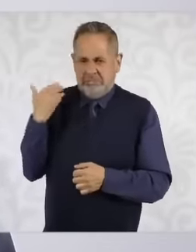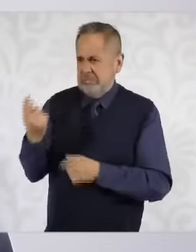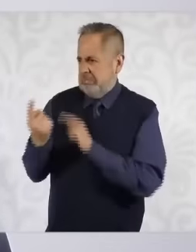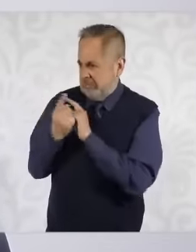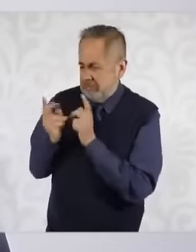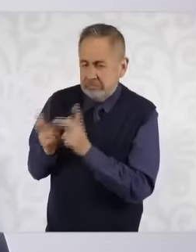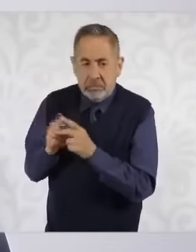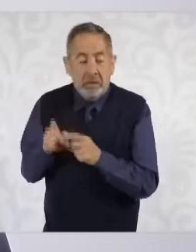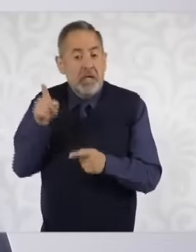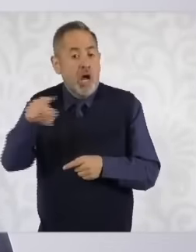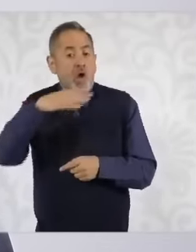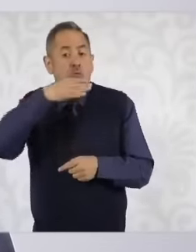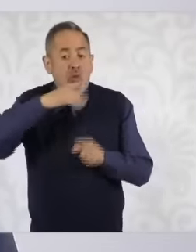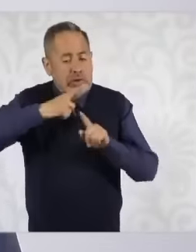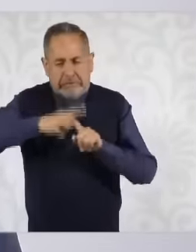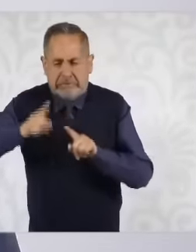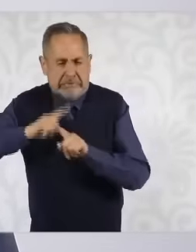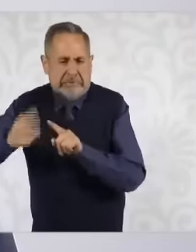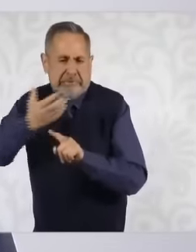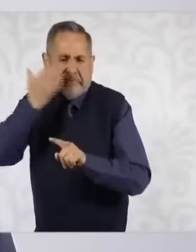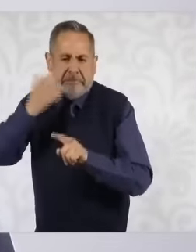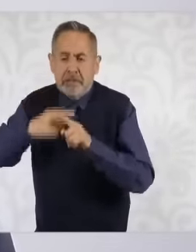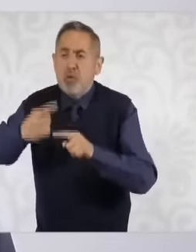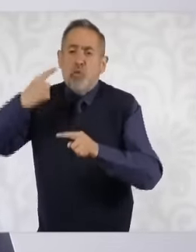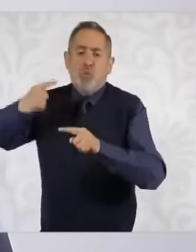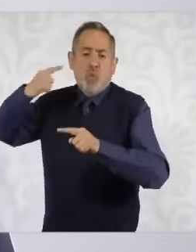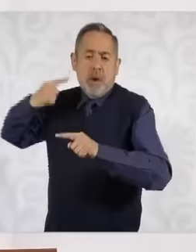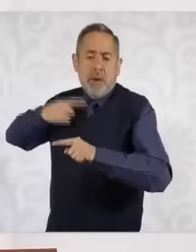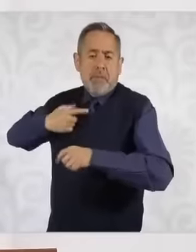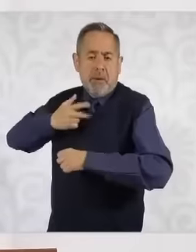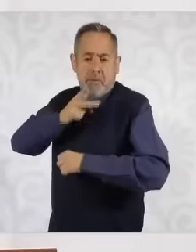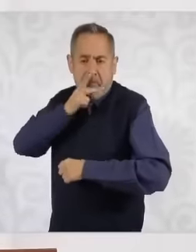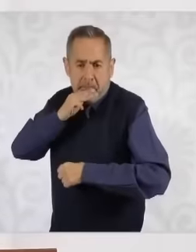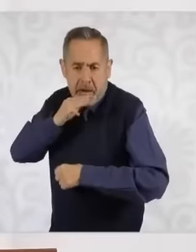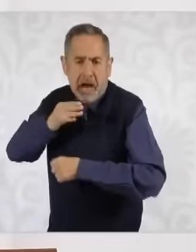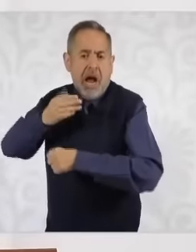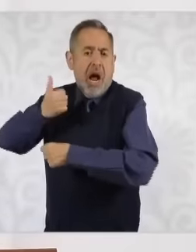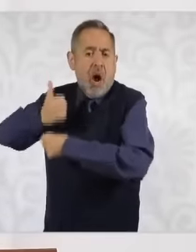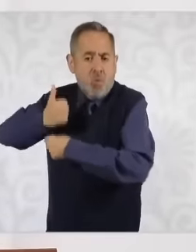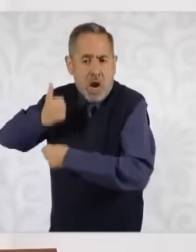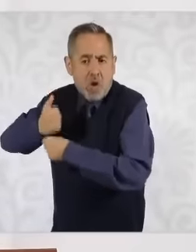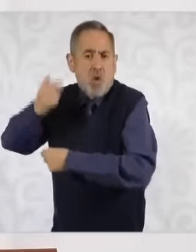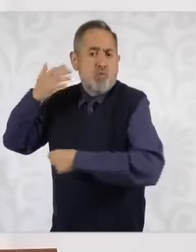the traditional varieties that my parents and grandparents used are no longer working because it changed.